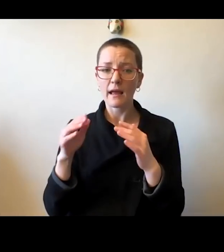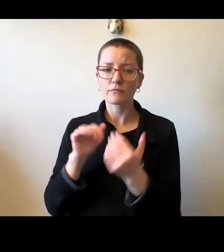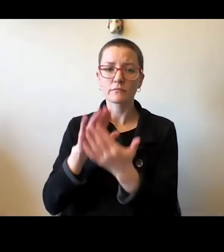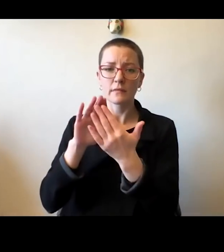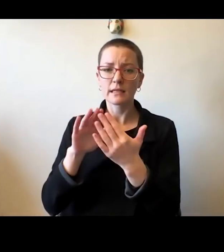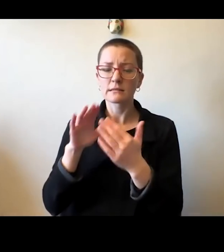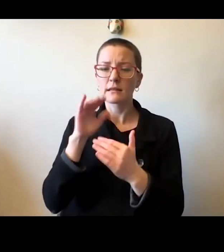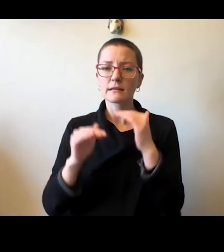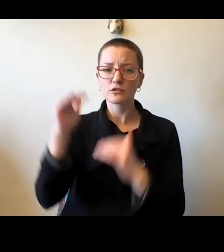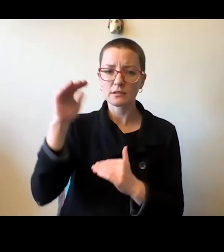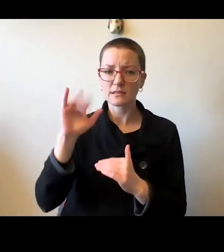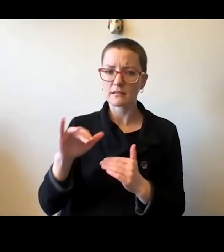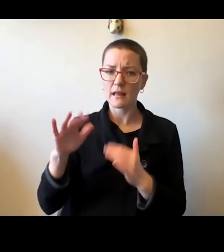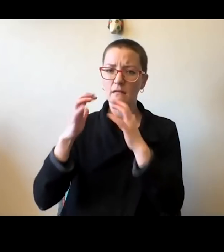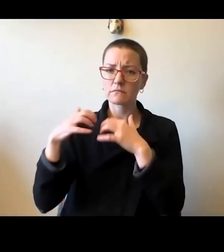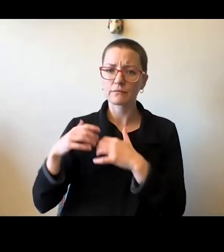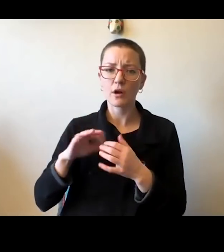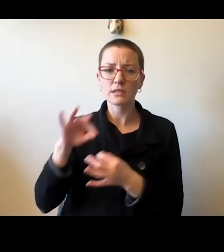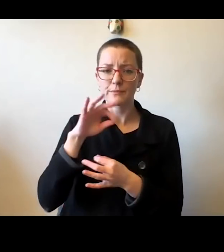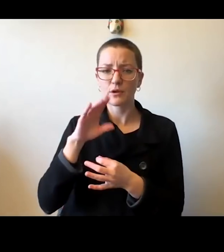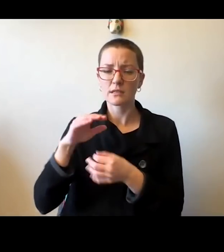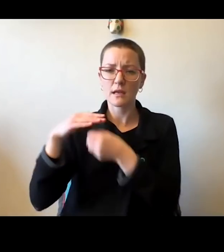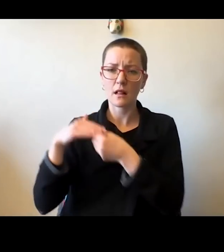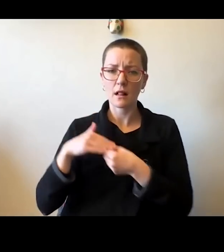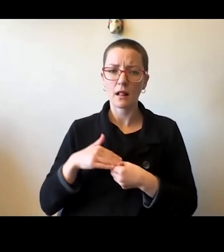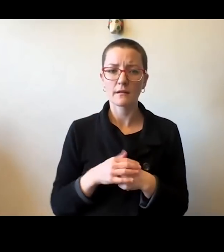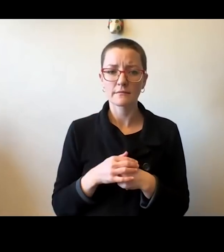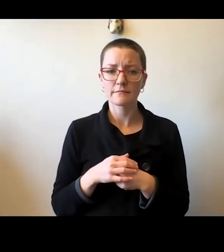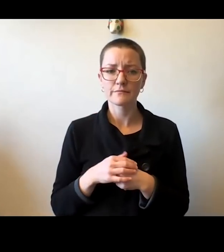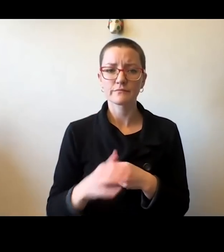Hope for transformational educational opportunities